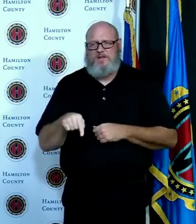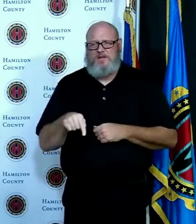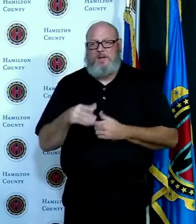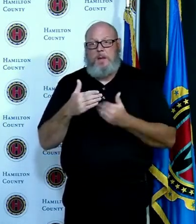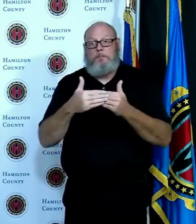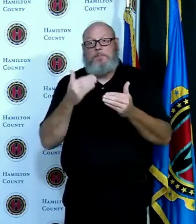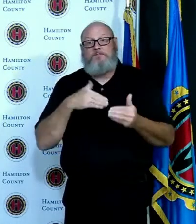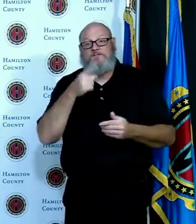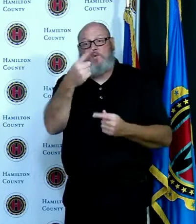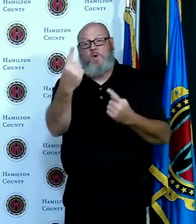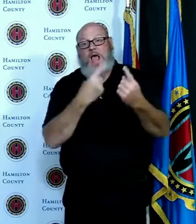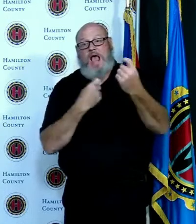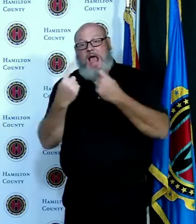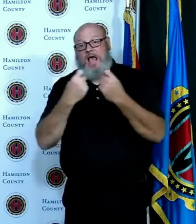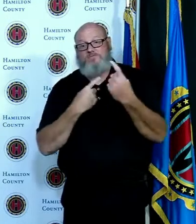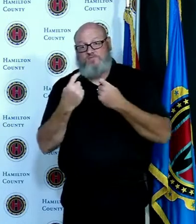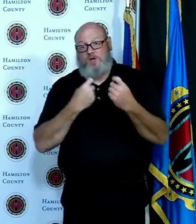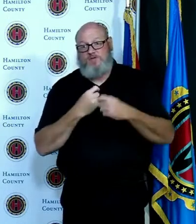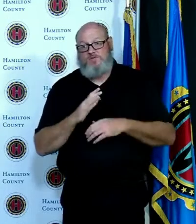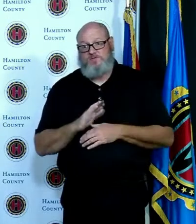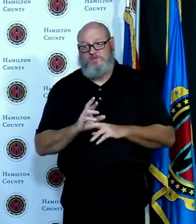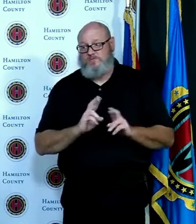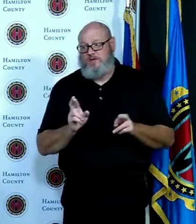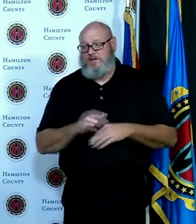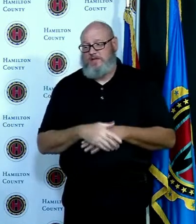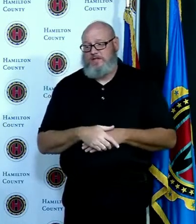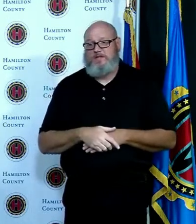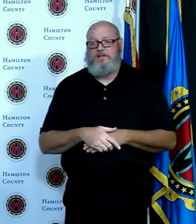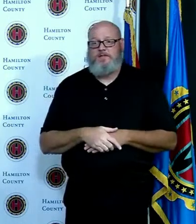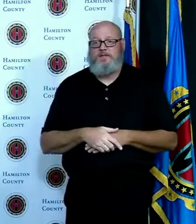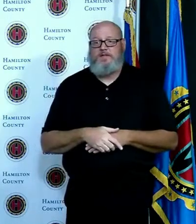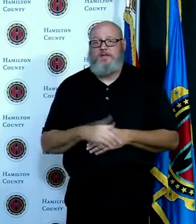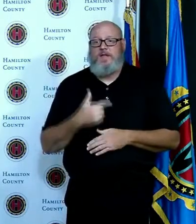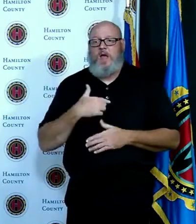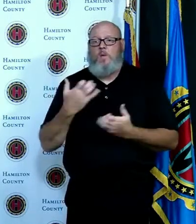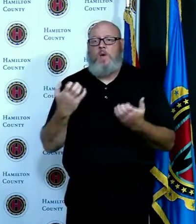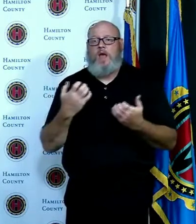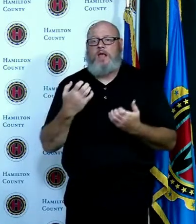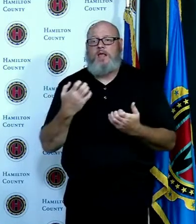prompting you but I do want to say that we're going to miss you thank you for your service to